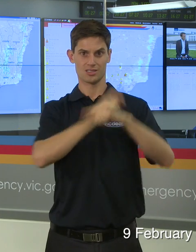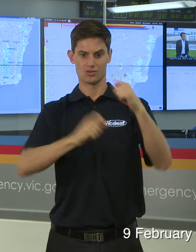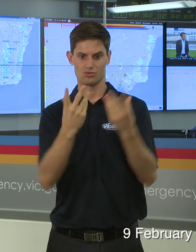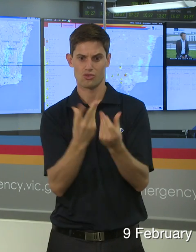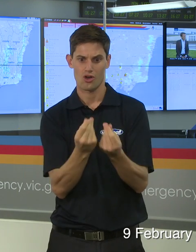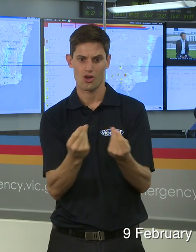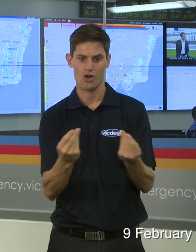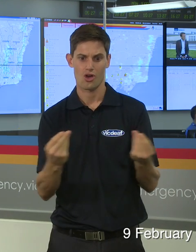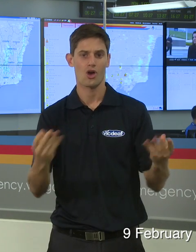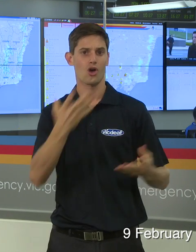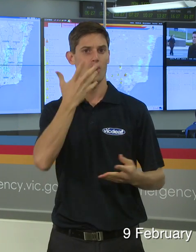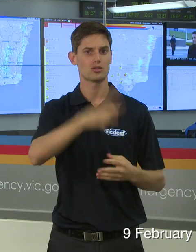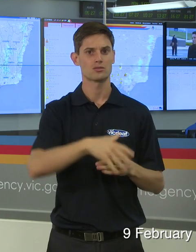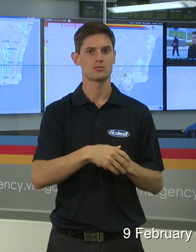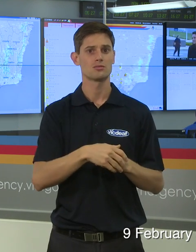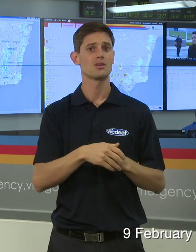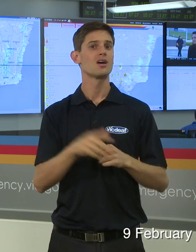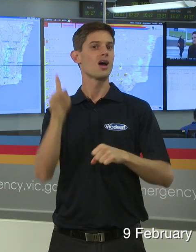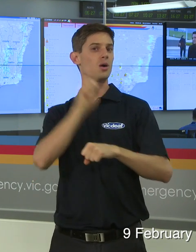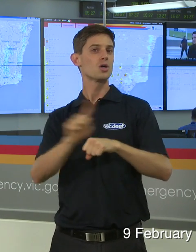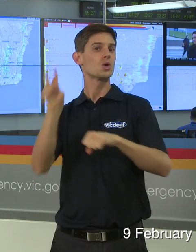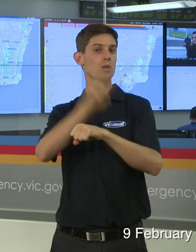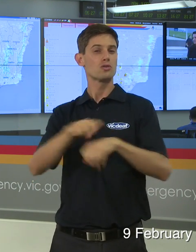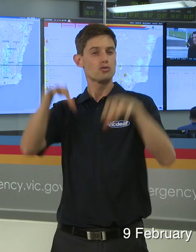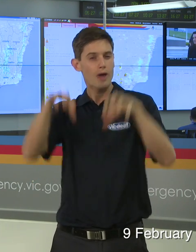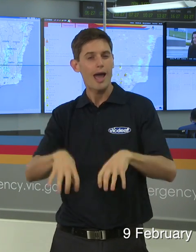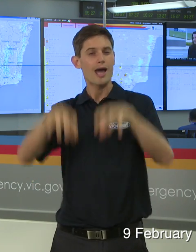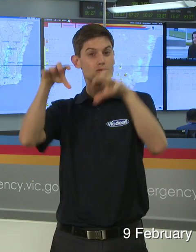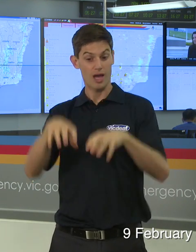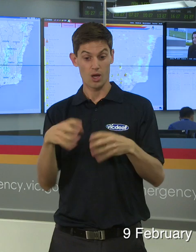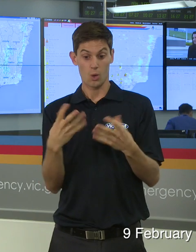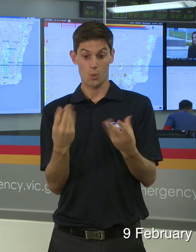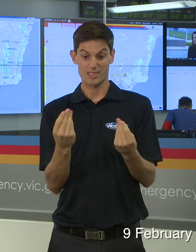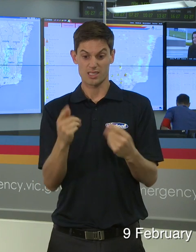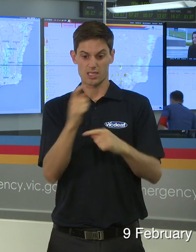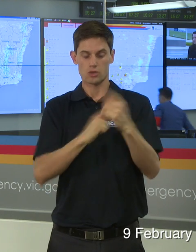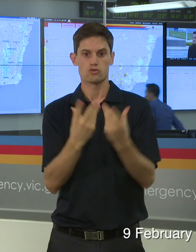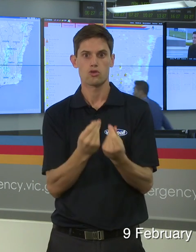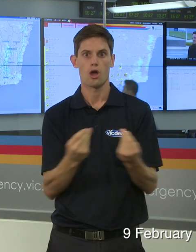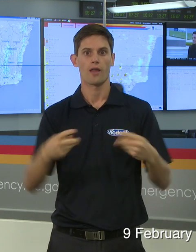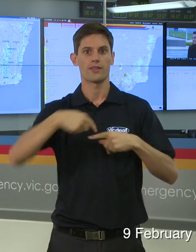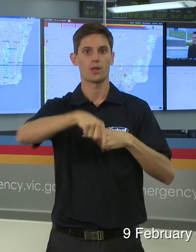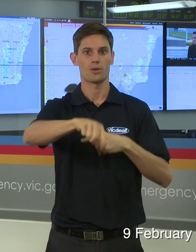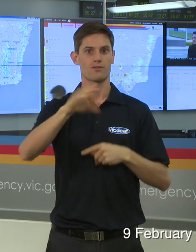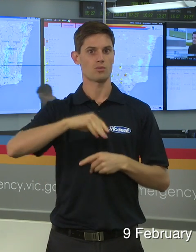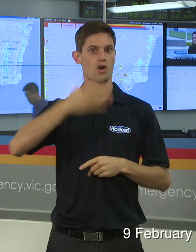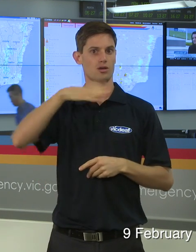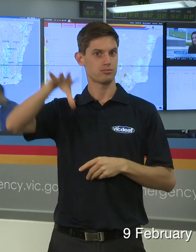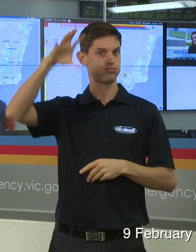some moisture fallen over the last few weeks that would dry off very quickly, if it hasn't already. So we're back into a fire season with out a doubt and I think the